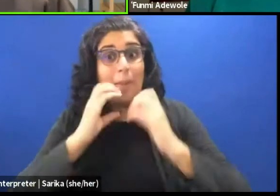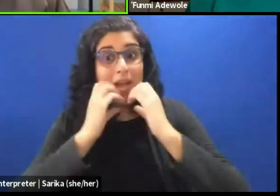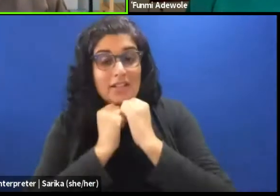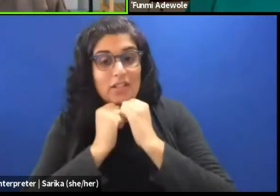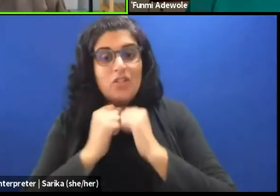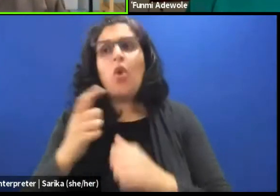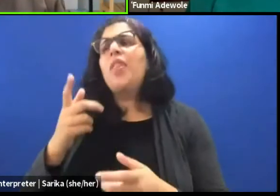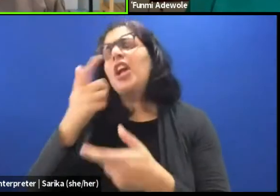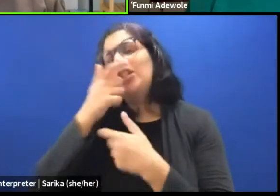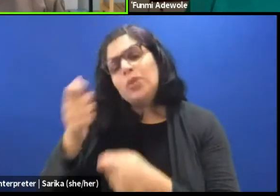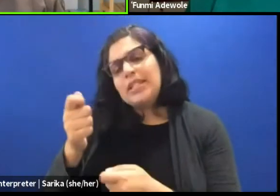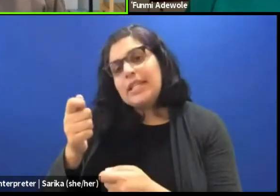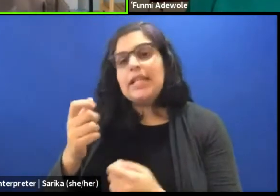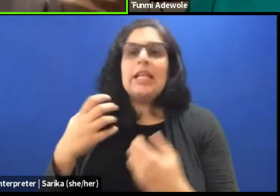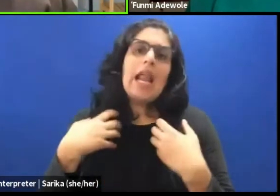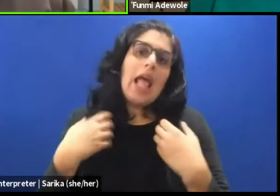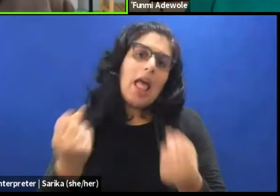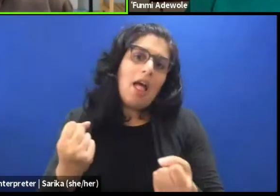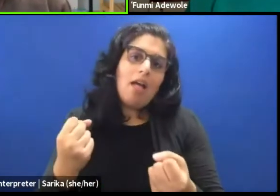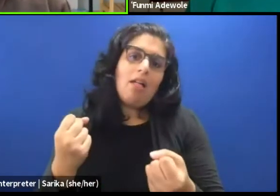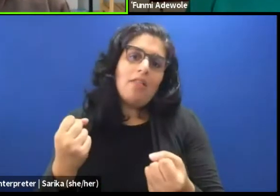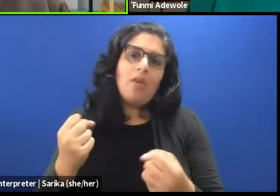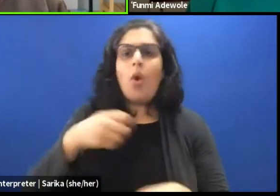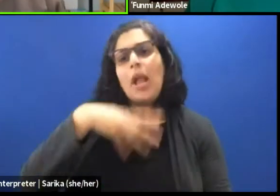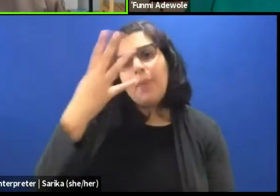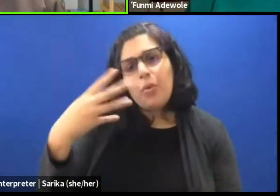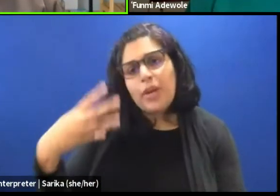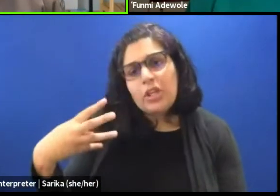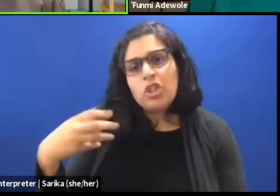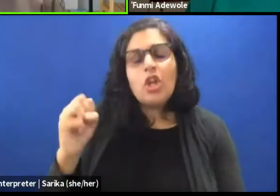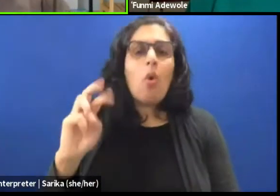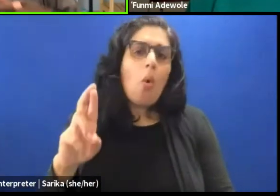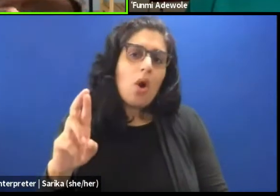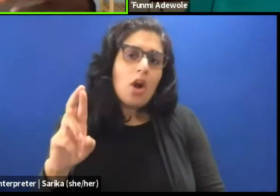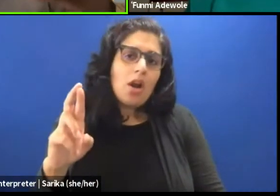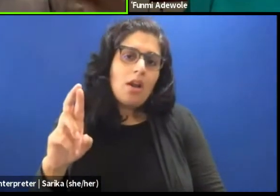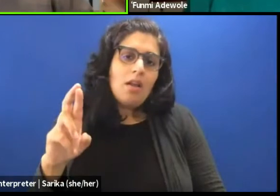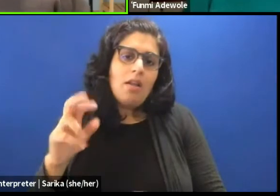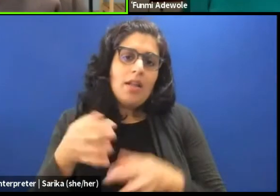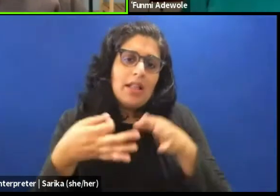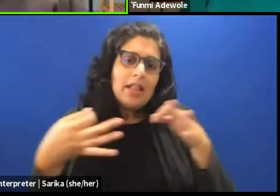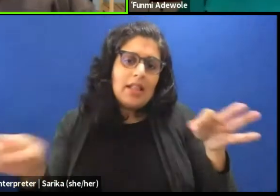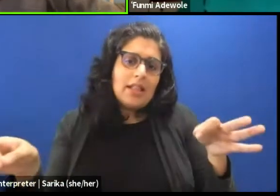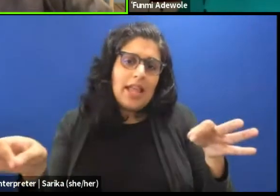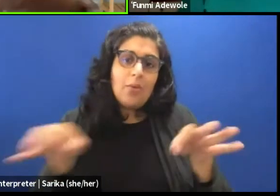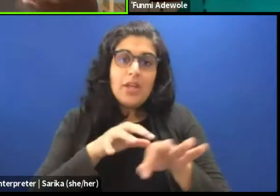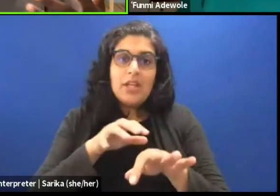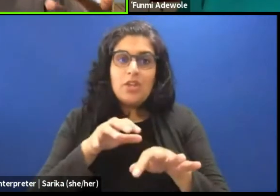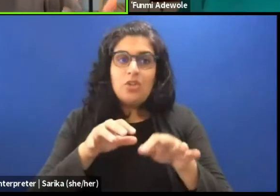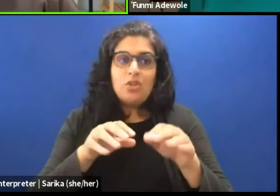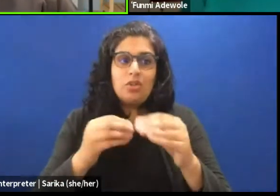or interested in immigration or they are interested in language revitalization. They are interested in it because